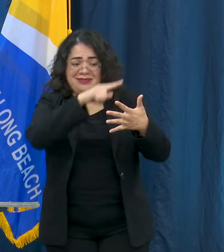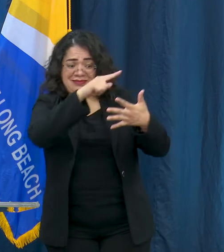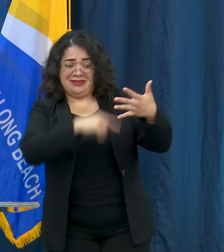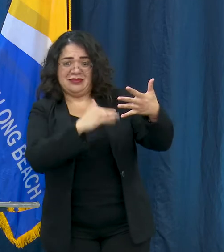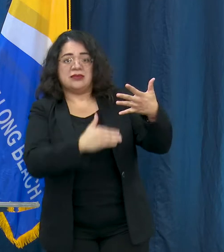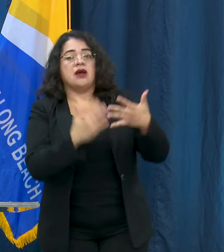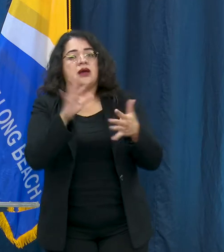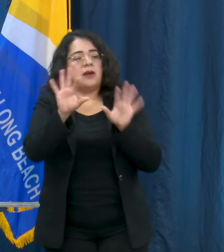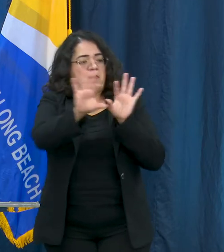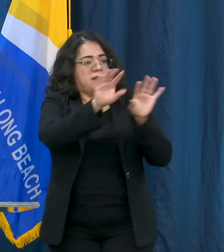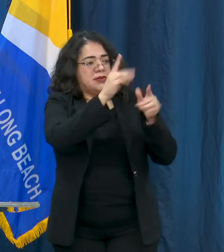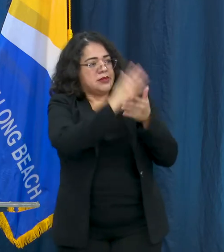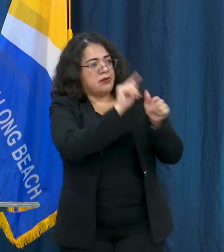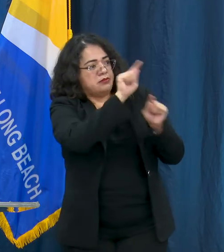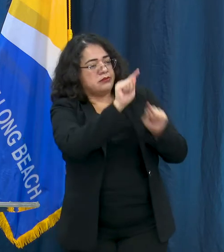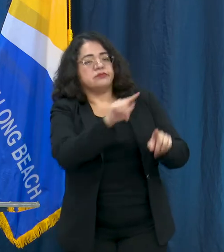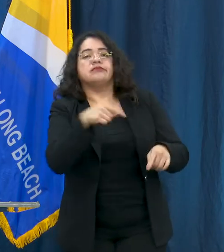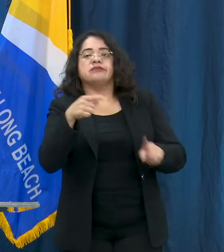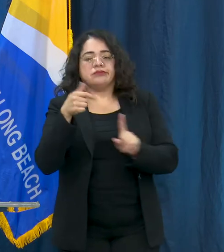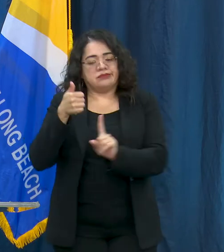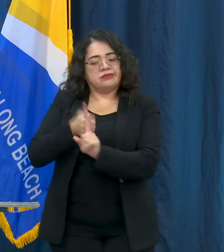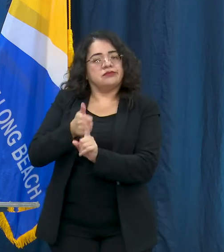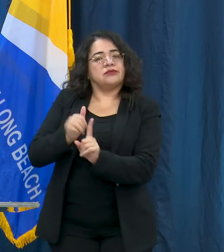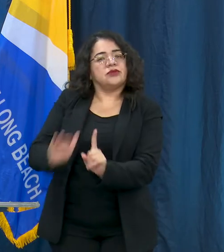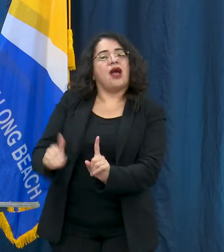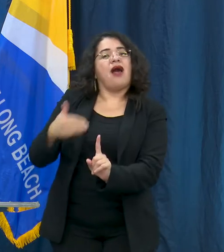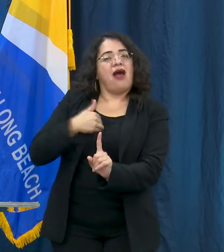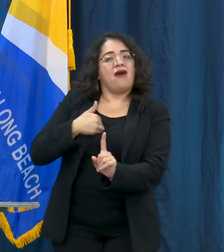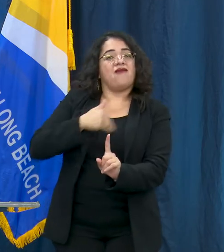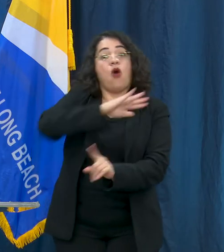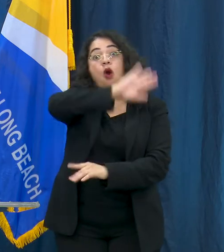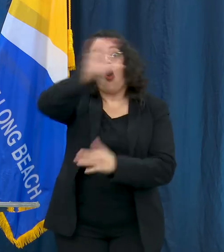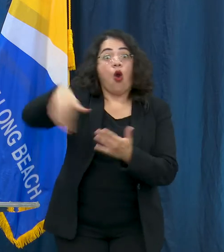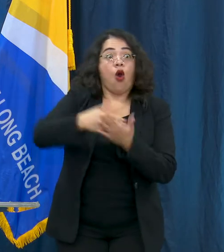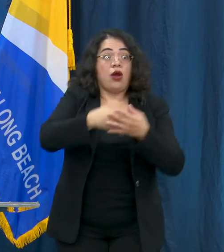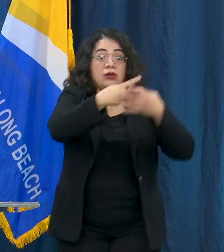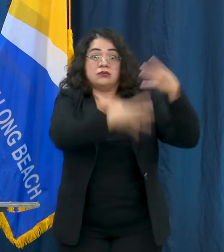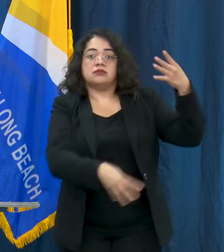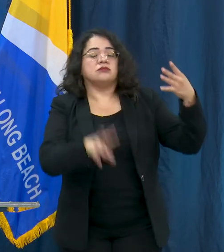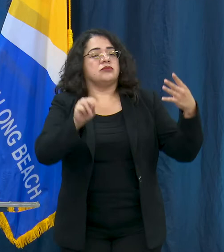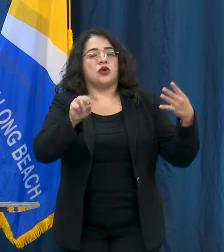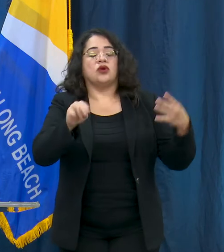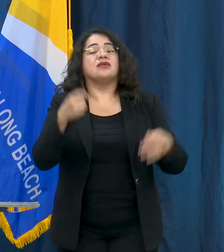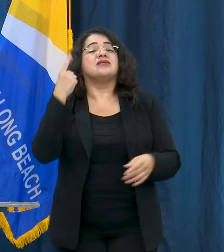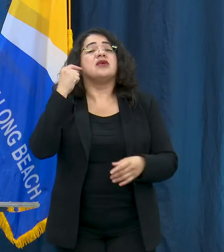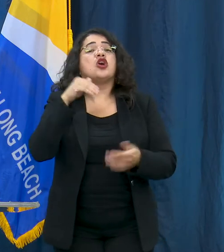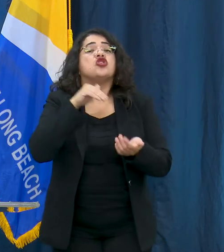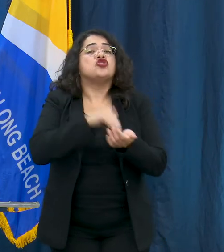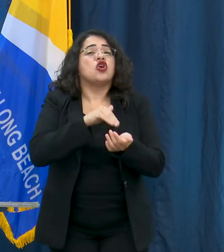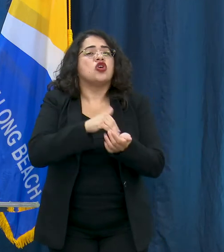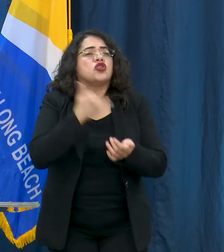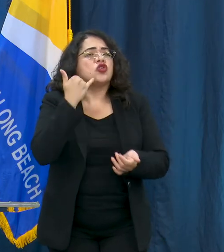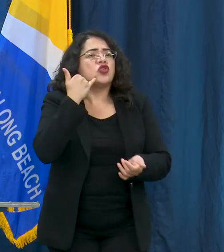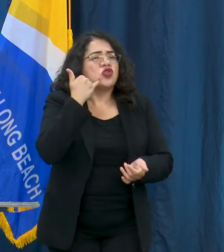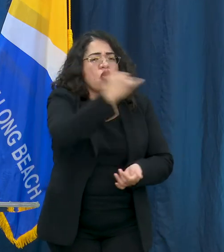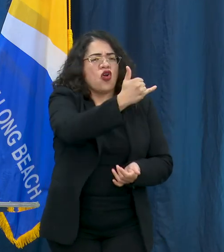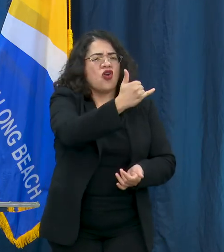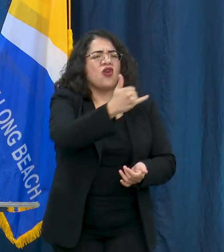has a persistent fever plus any of the above symptoms. The doctor will ask about the symptoms your child has and use that information